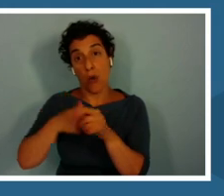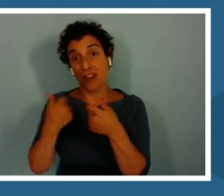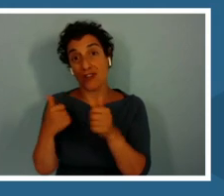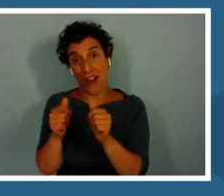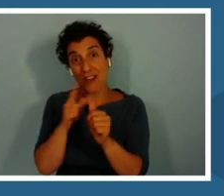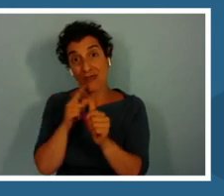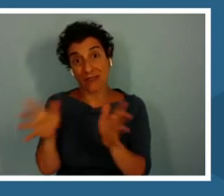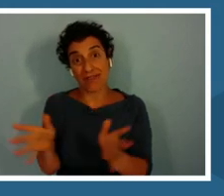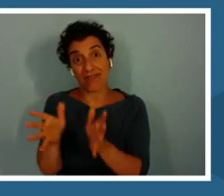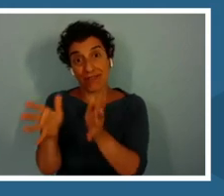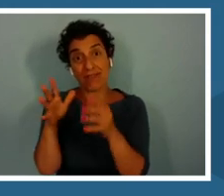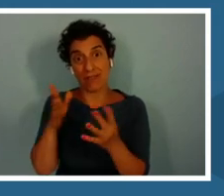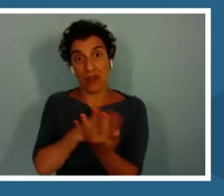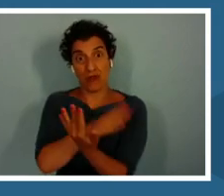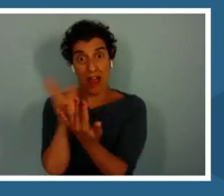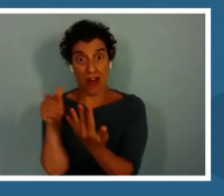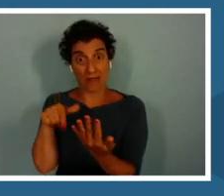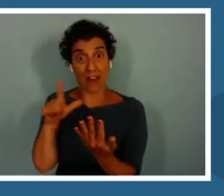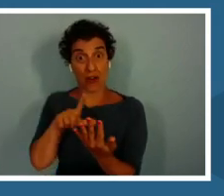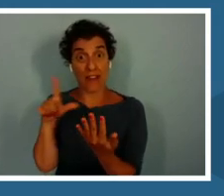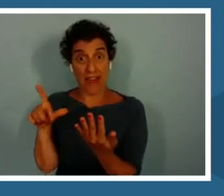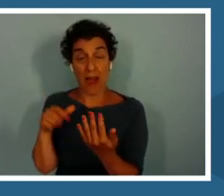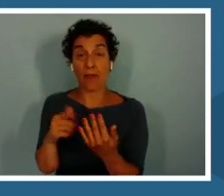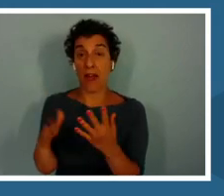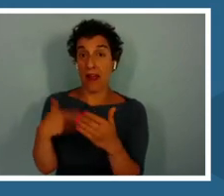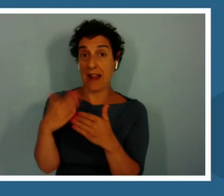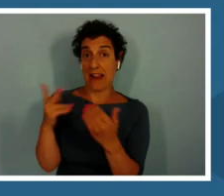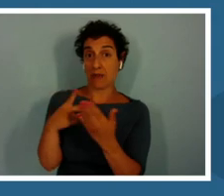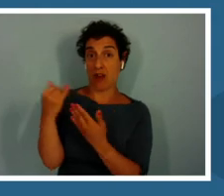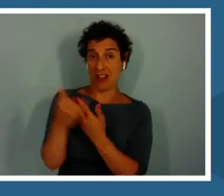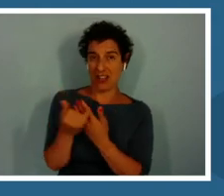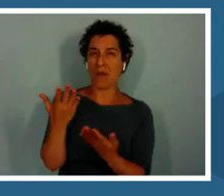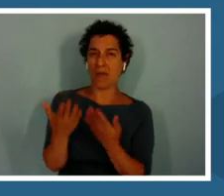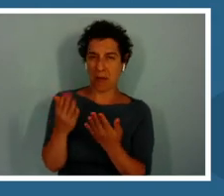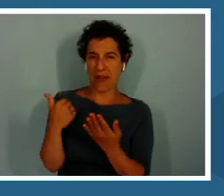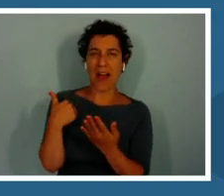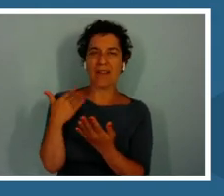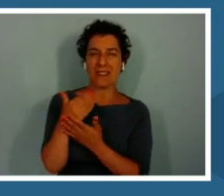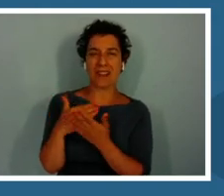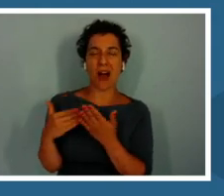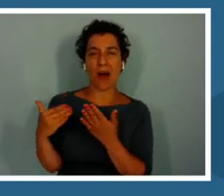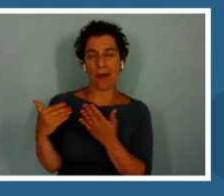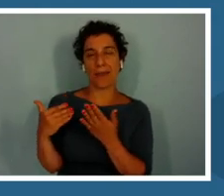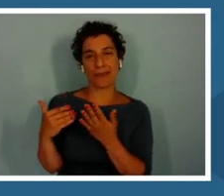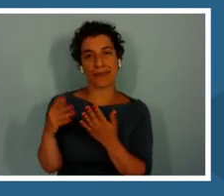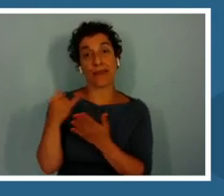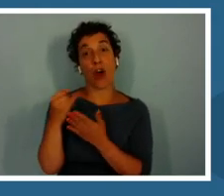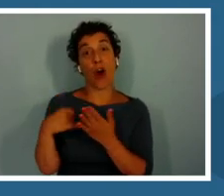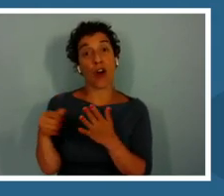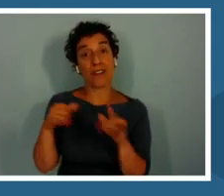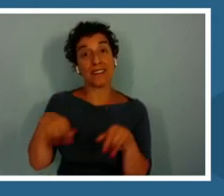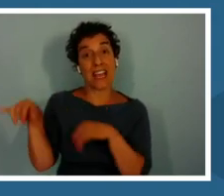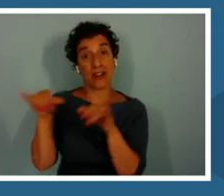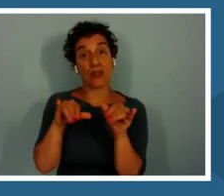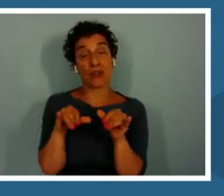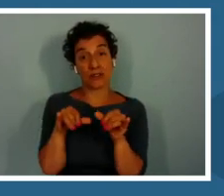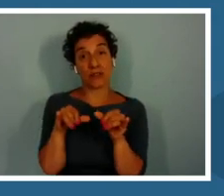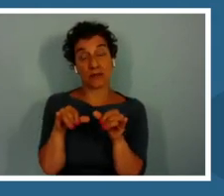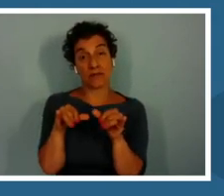that the next project I am doing will have some art standardization that has been aligned